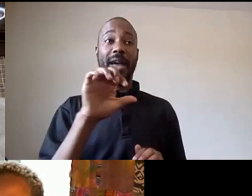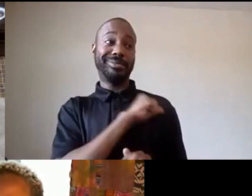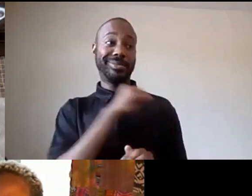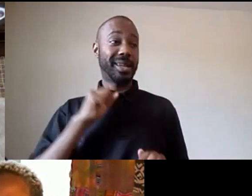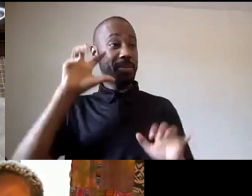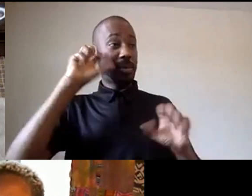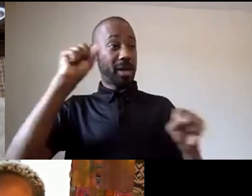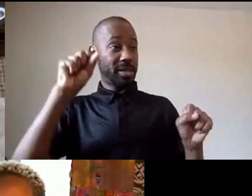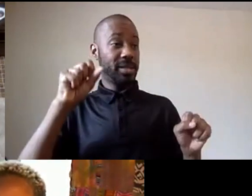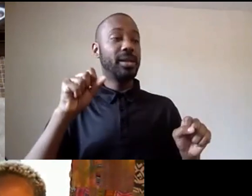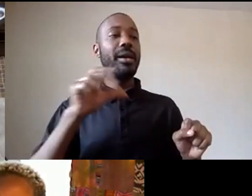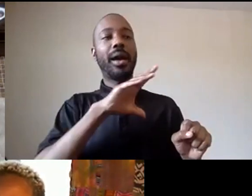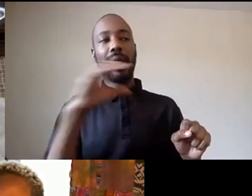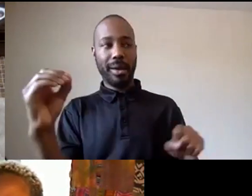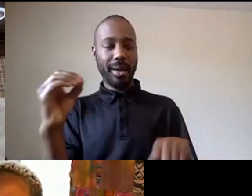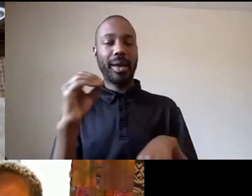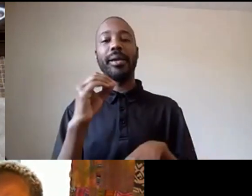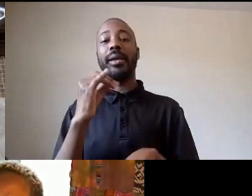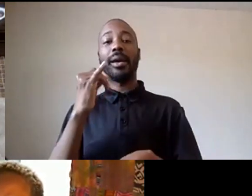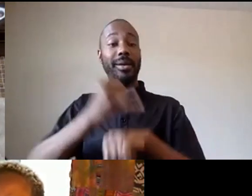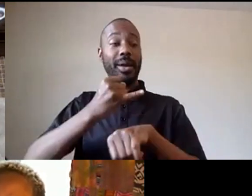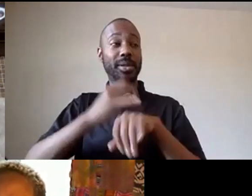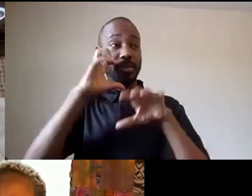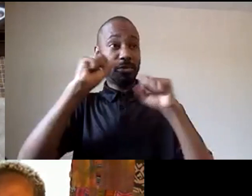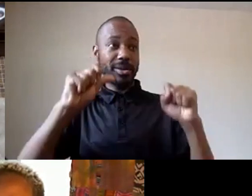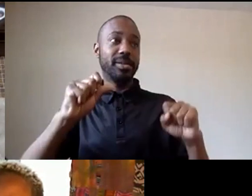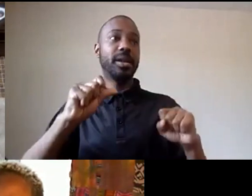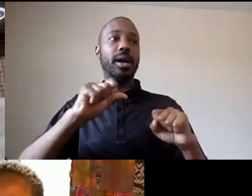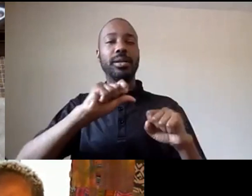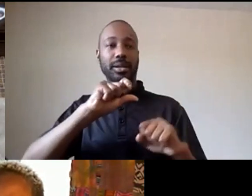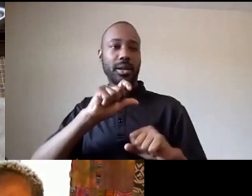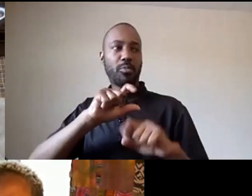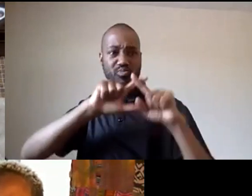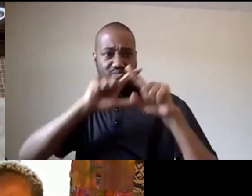and campus president regularly rely on policing of student and faculty